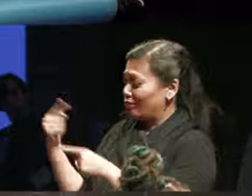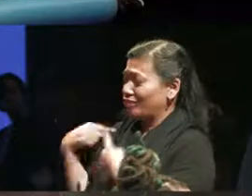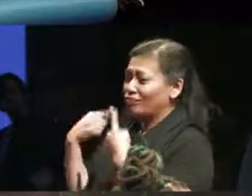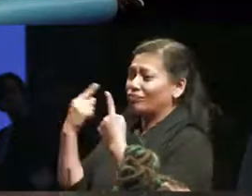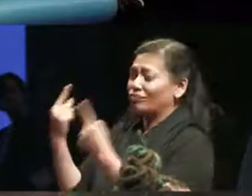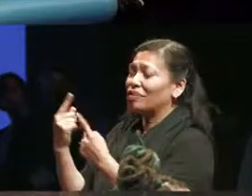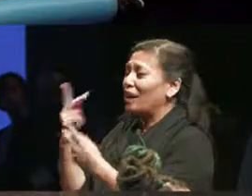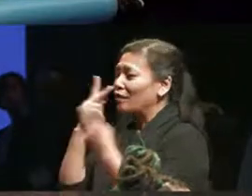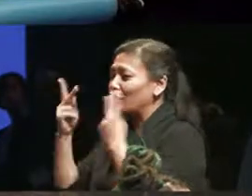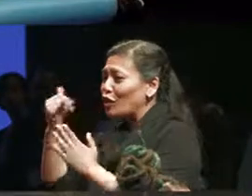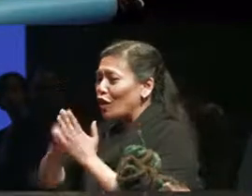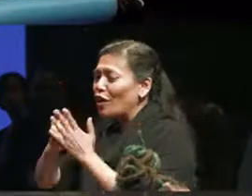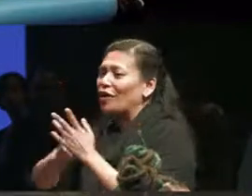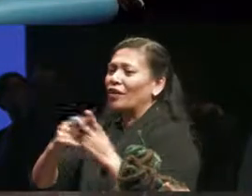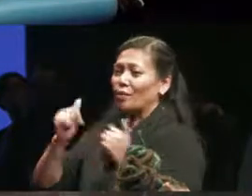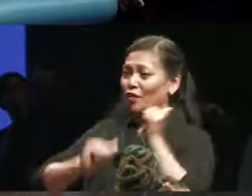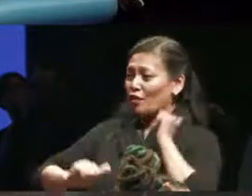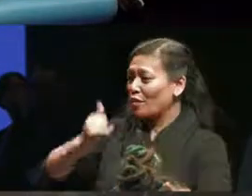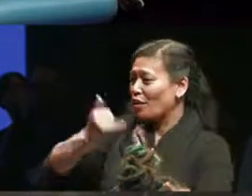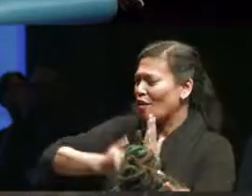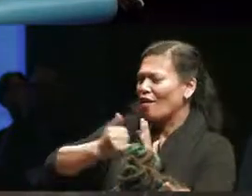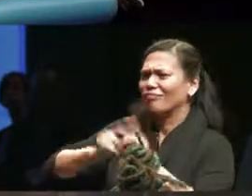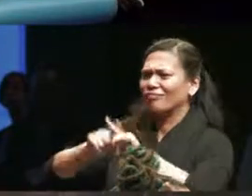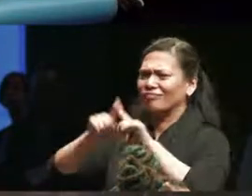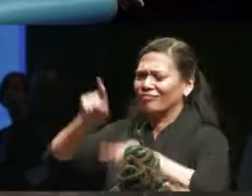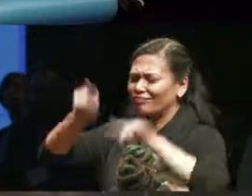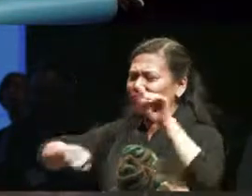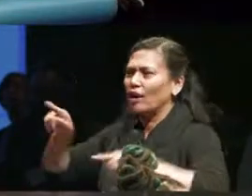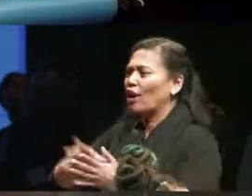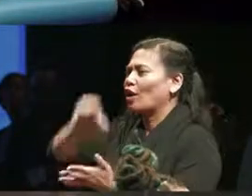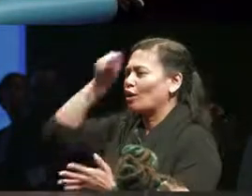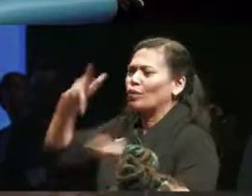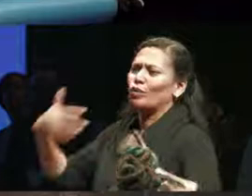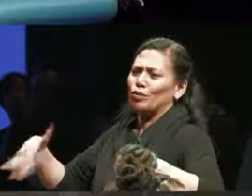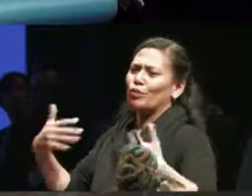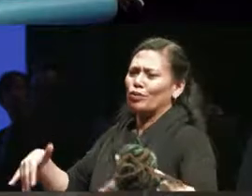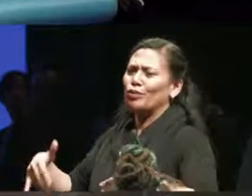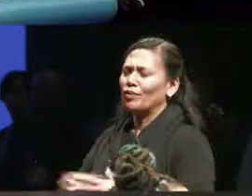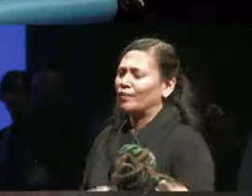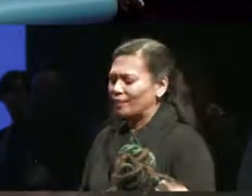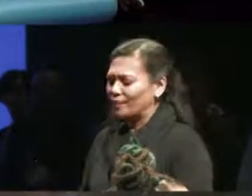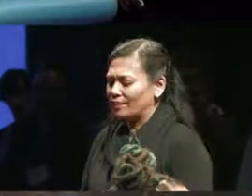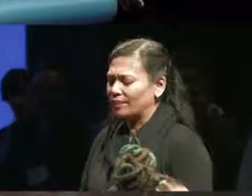now performing artists. So it's such a rich sight and I think part of what